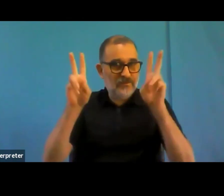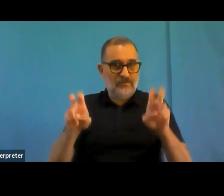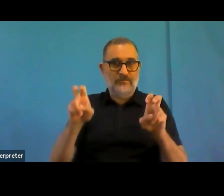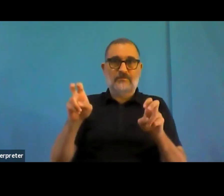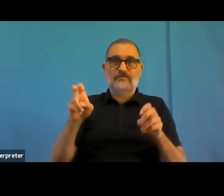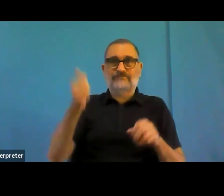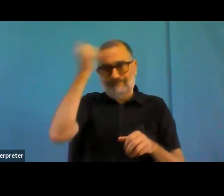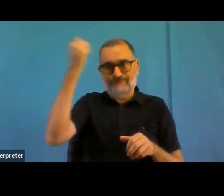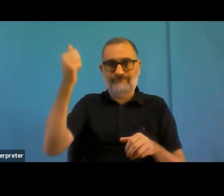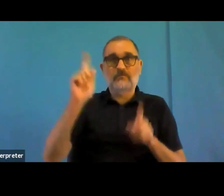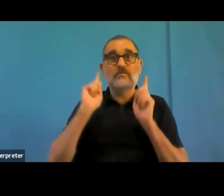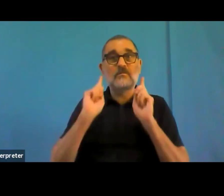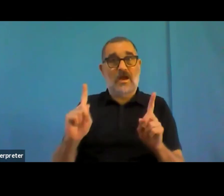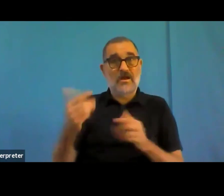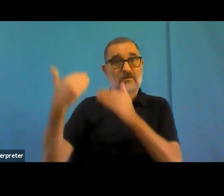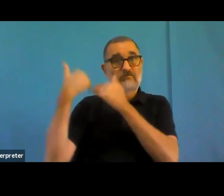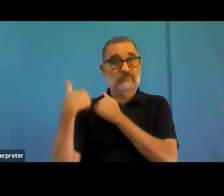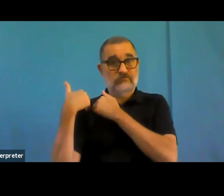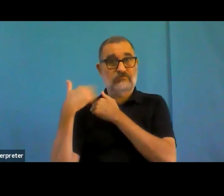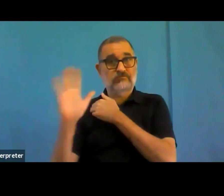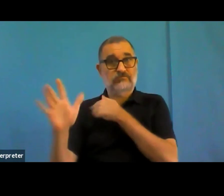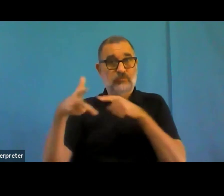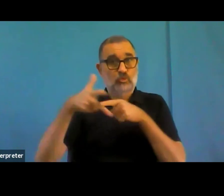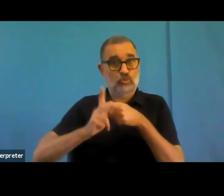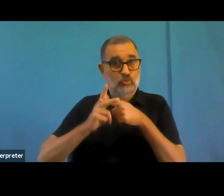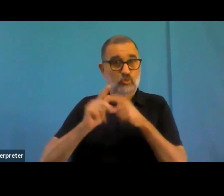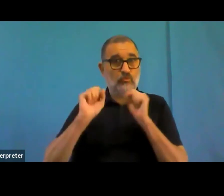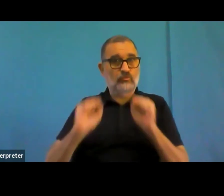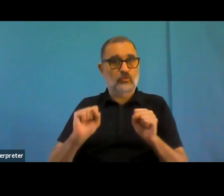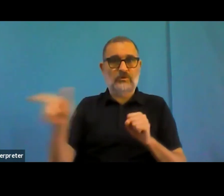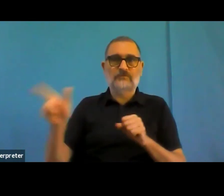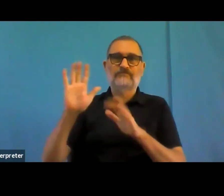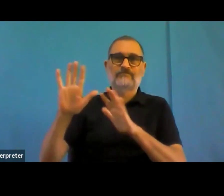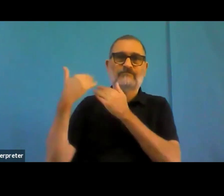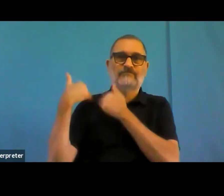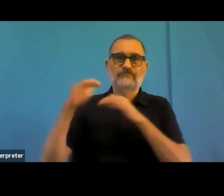forms, then that wouldn't be as big a problem. Of course, the web authors can still make mistakes.